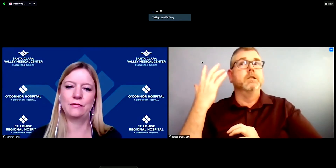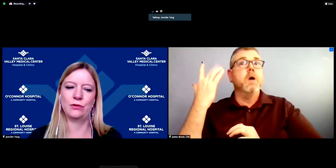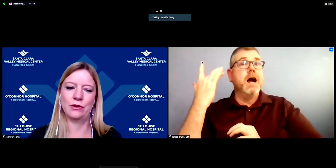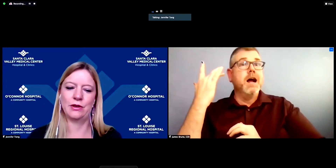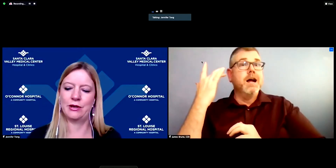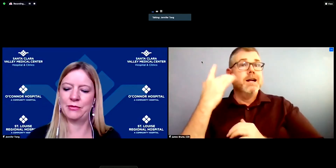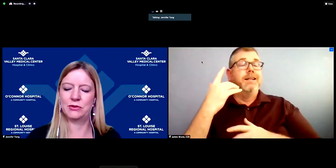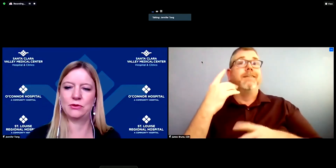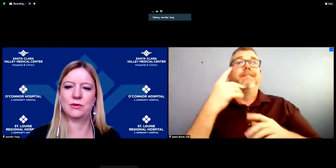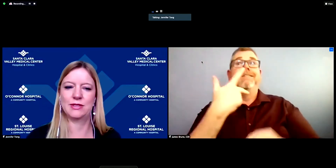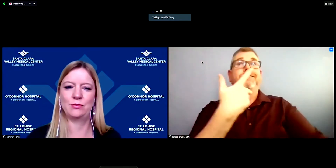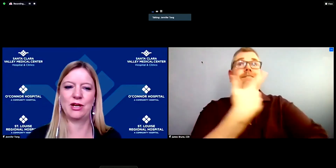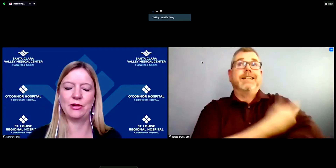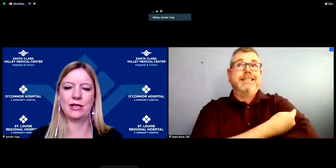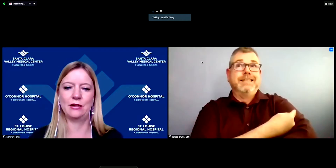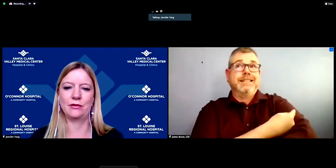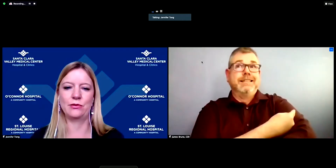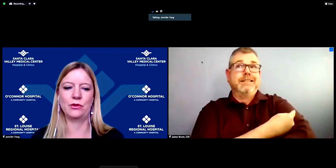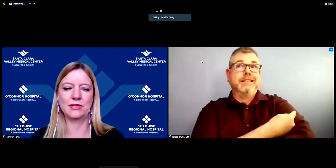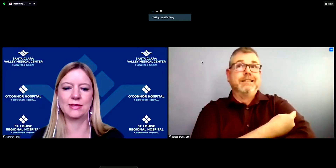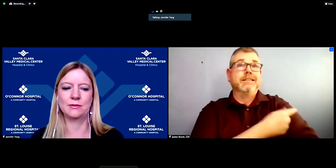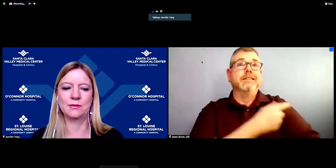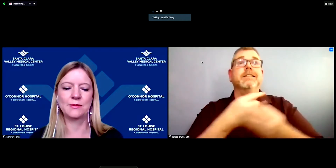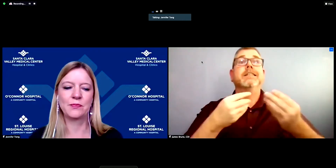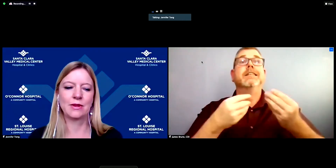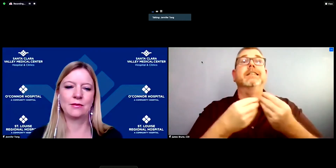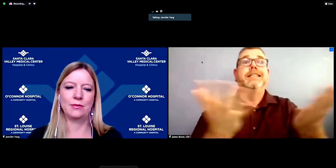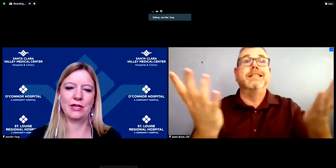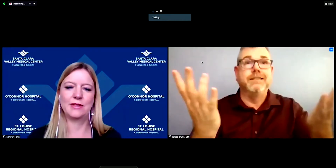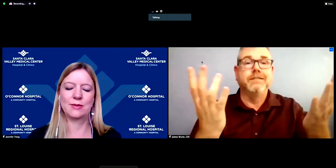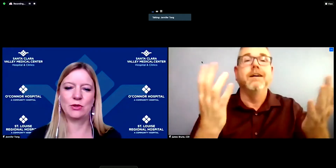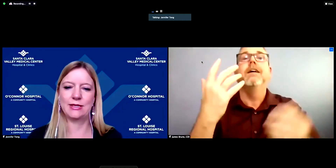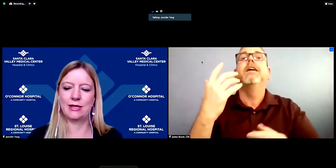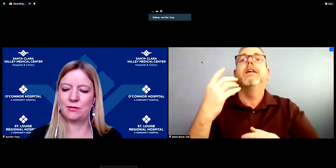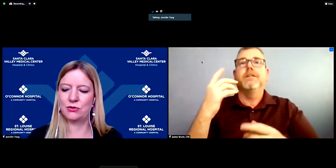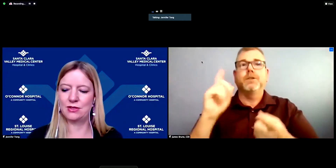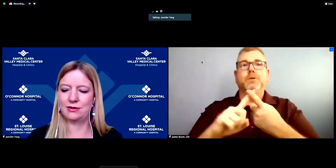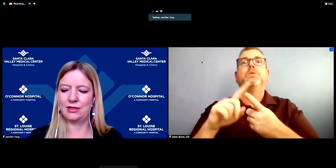for those who receive primary care through those systems. But at this point in time, due to the